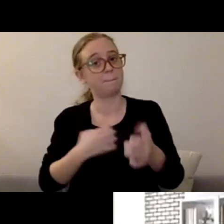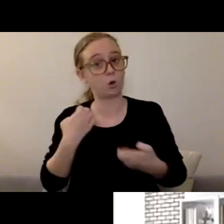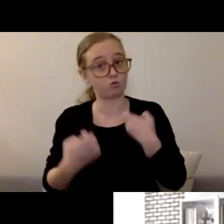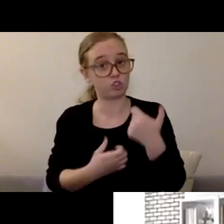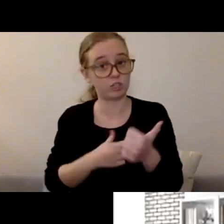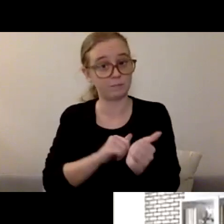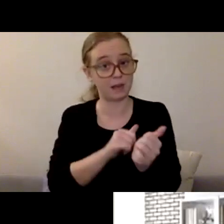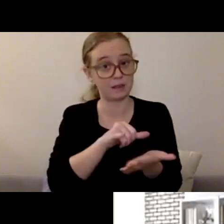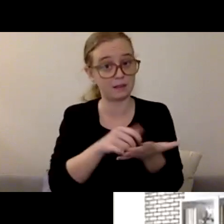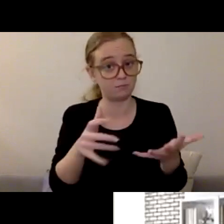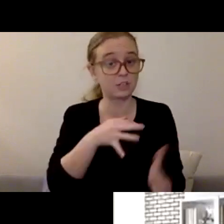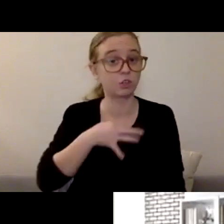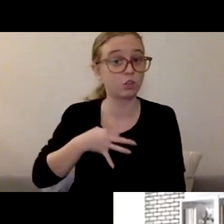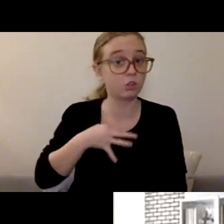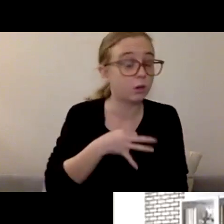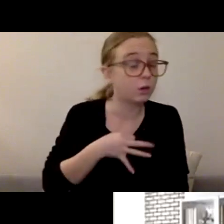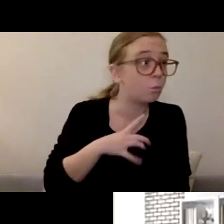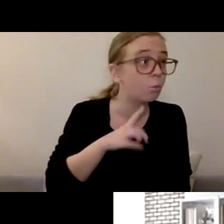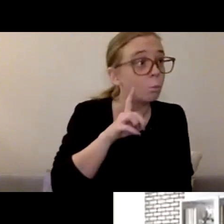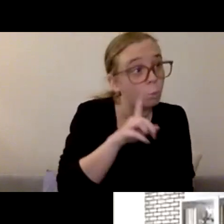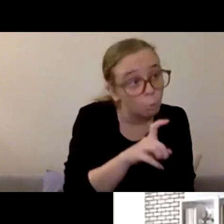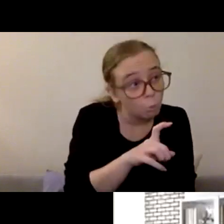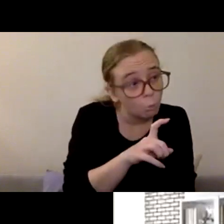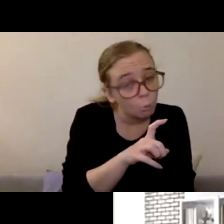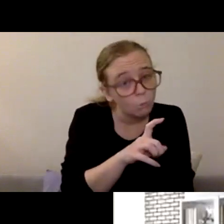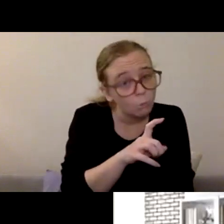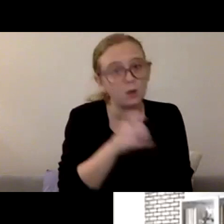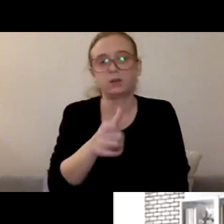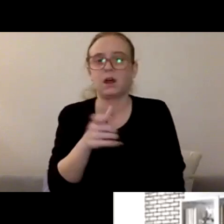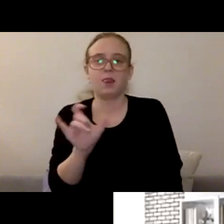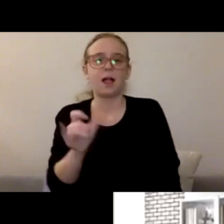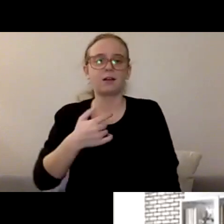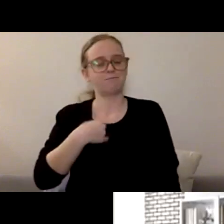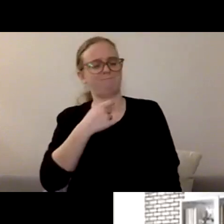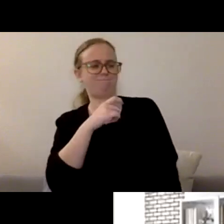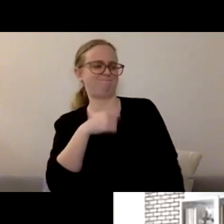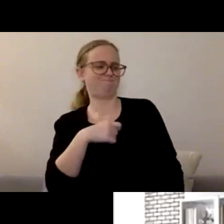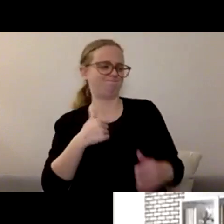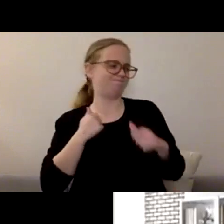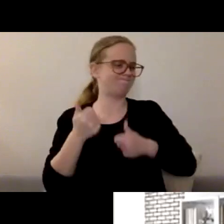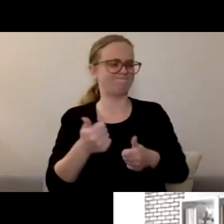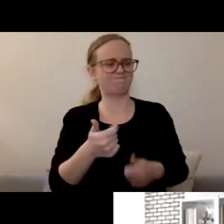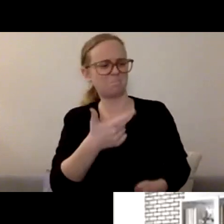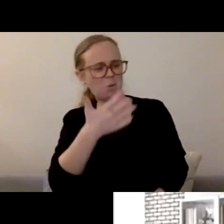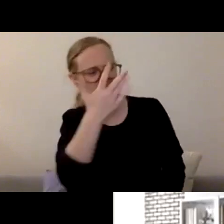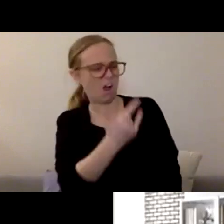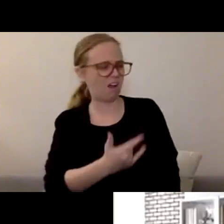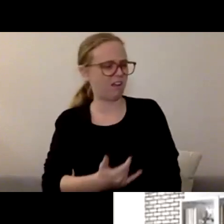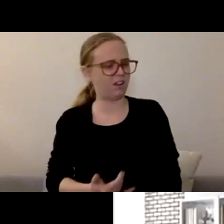or that you don't like the way they're doing something, it can make all the difference. I think to say to someone,